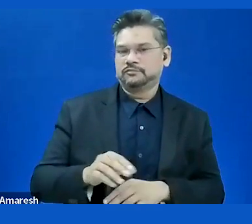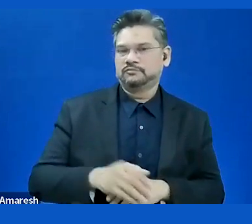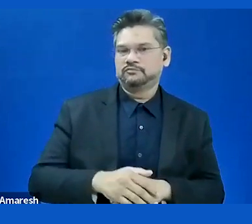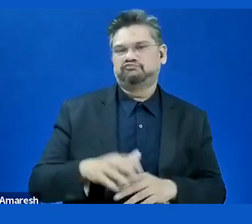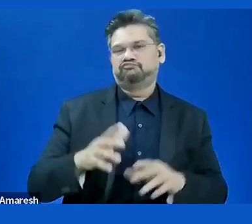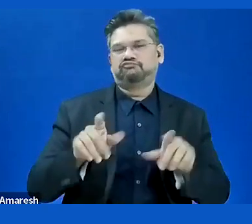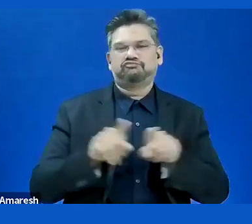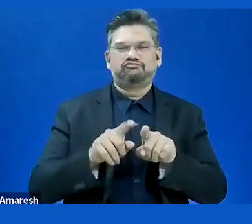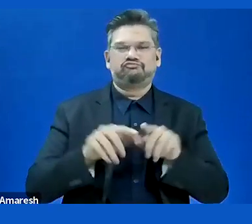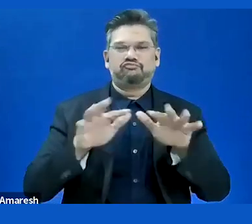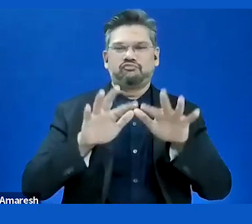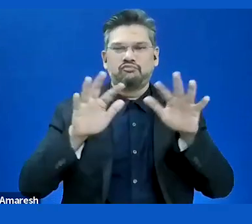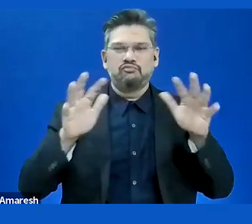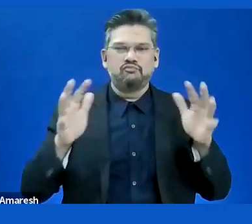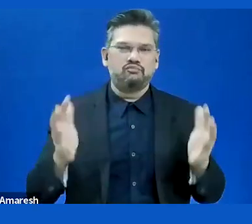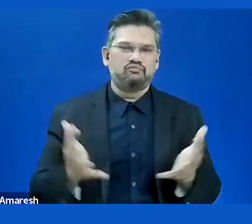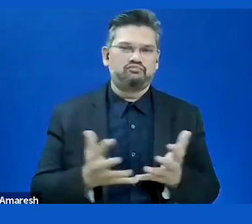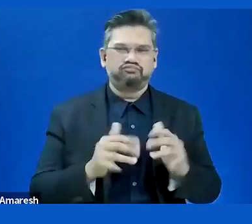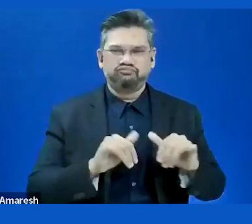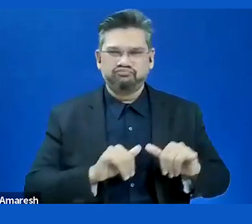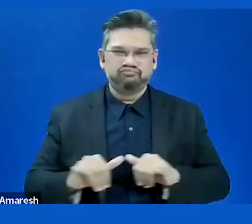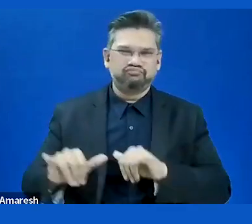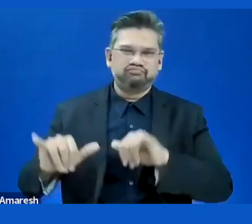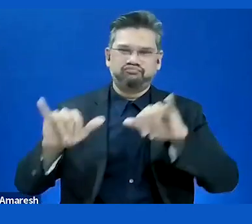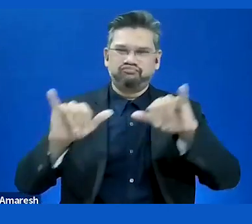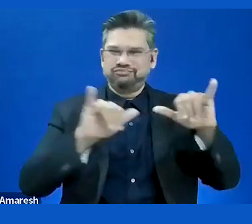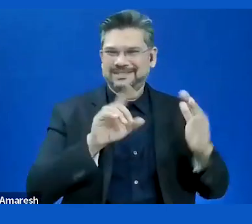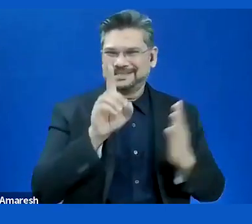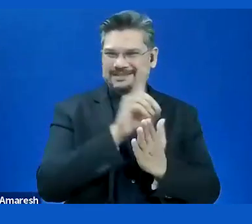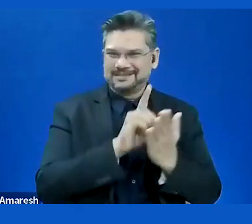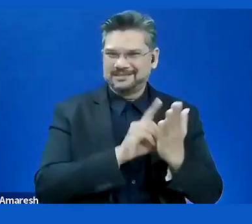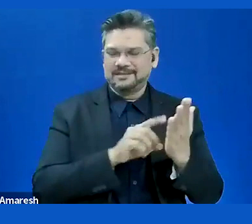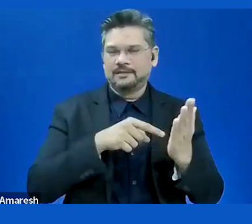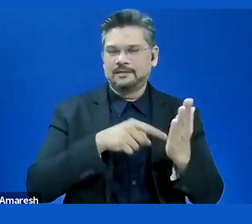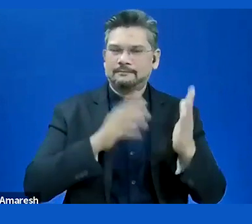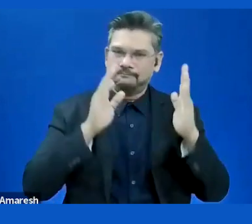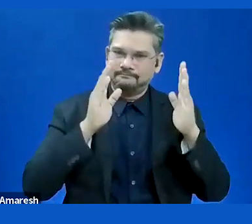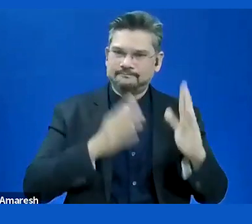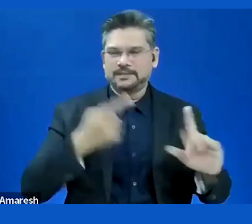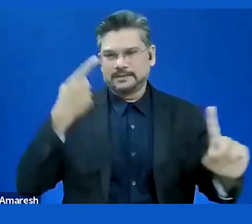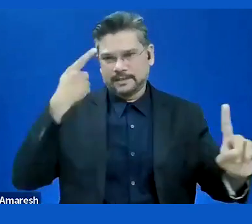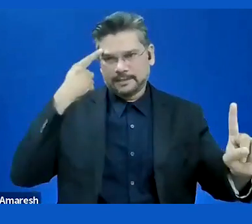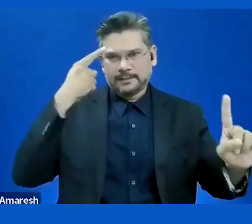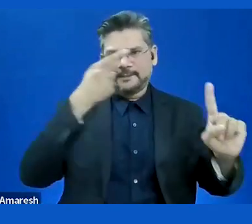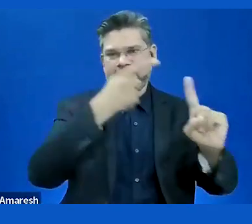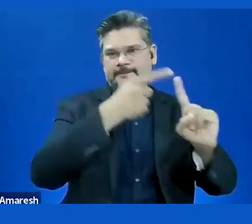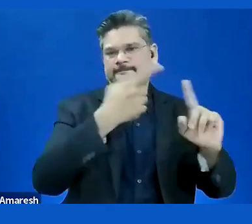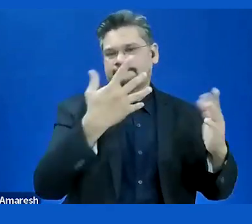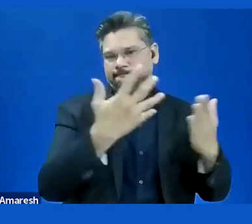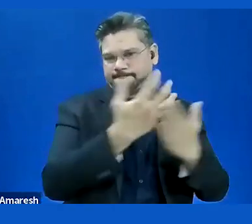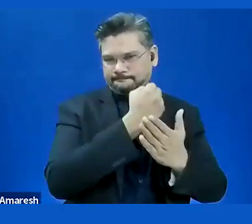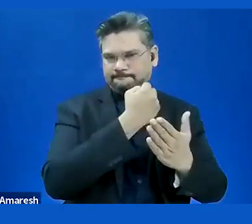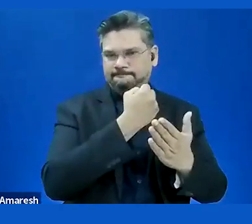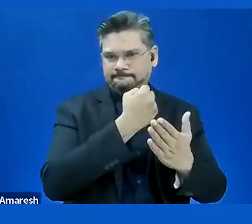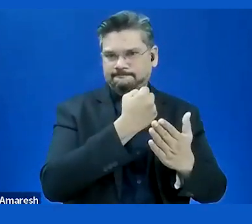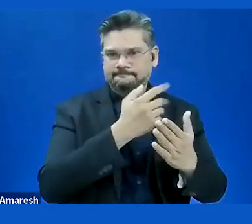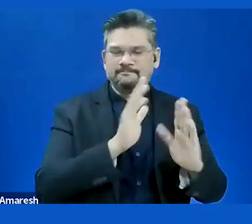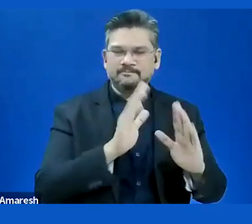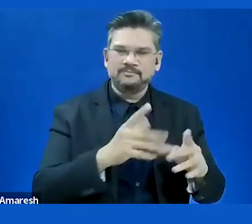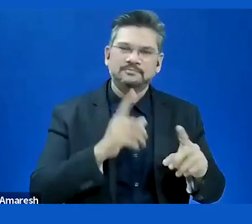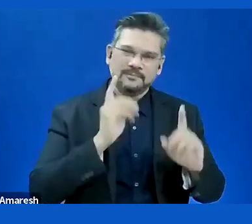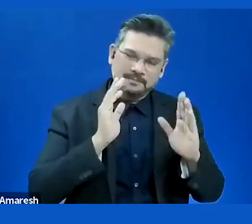the end goal. Not just about grants. Technical accessibility, but dignity, participation in